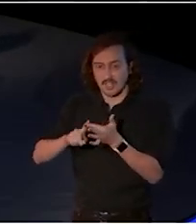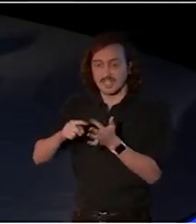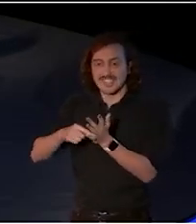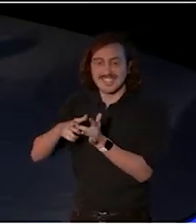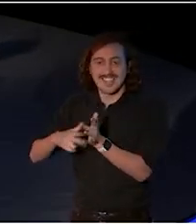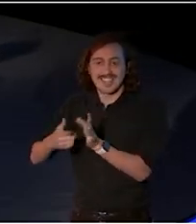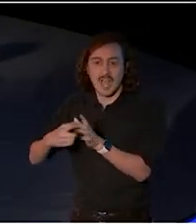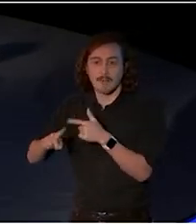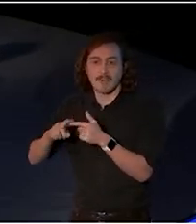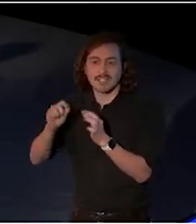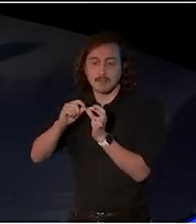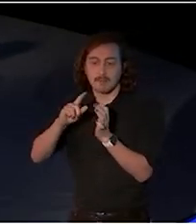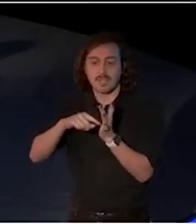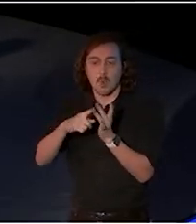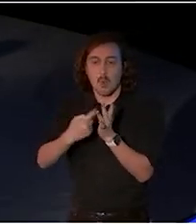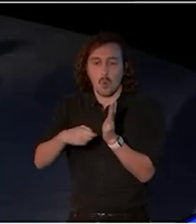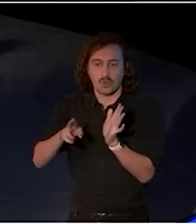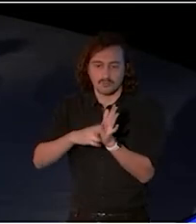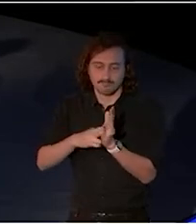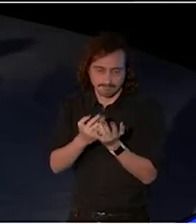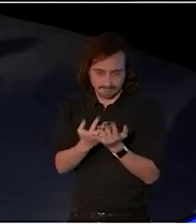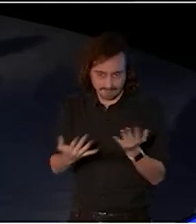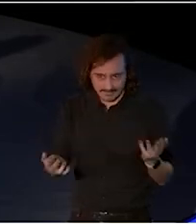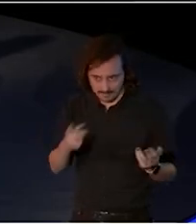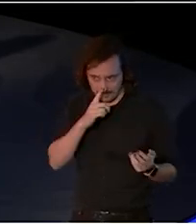Thank you all. AUDIENCE: